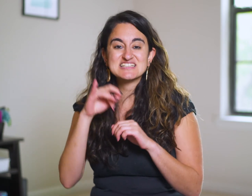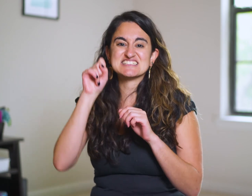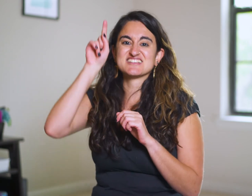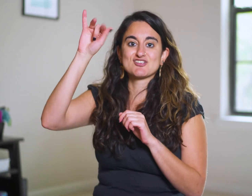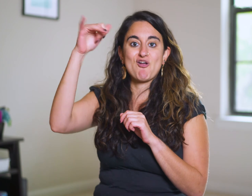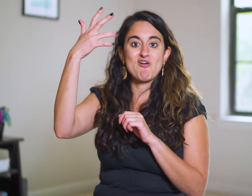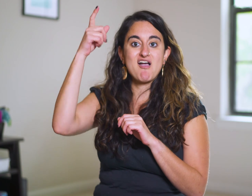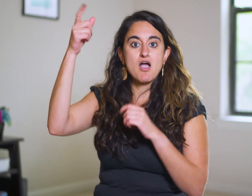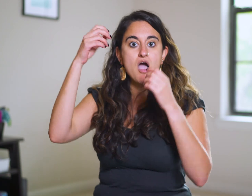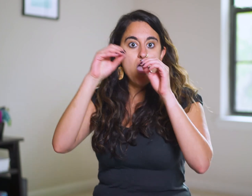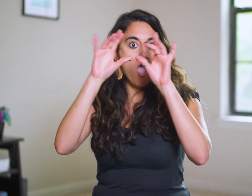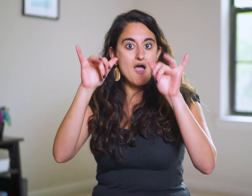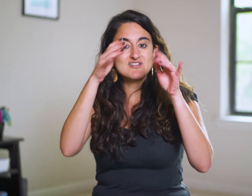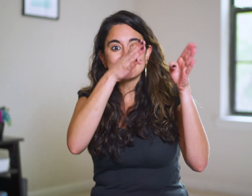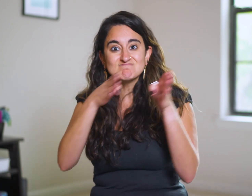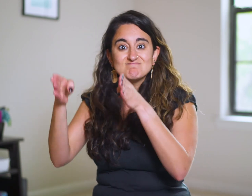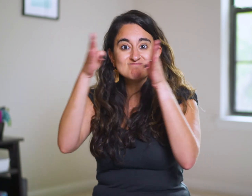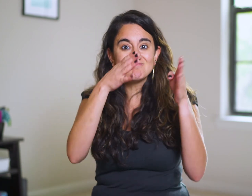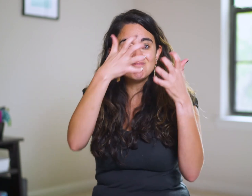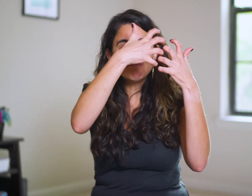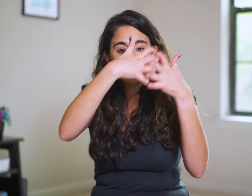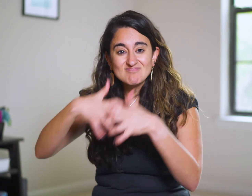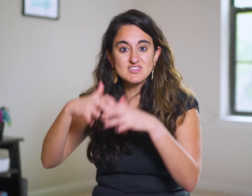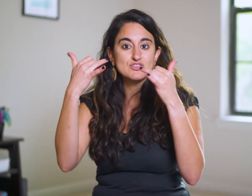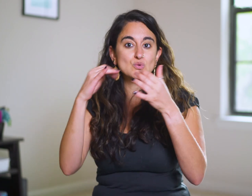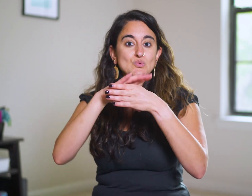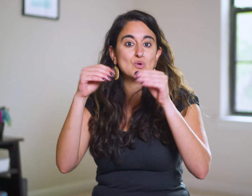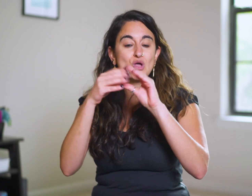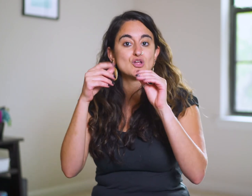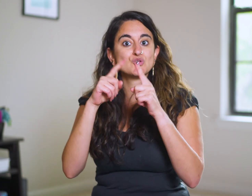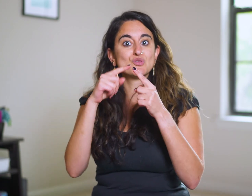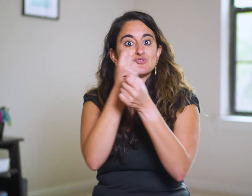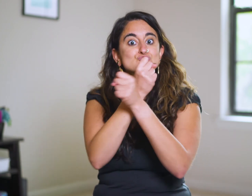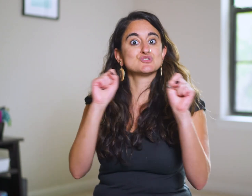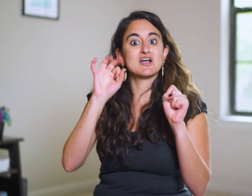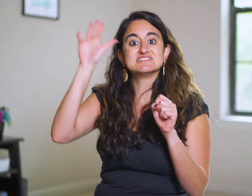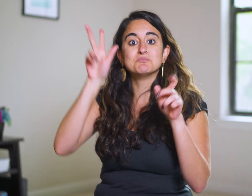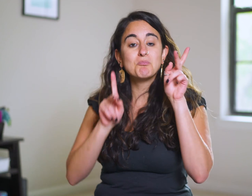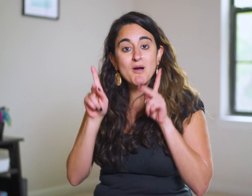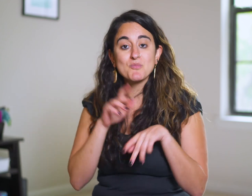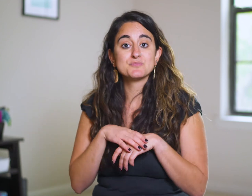YHWH is obviously orchestrating every detail of this story to be the Rescuer of His people!